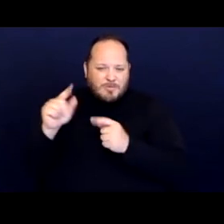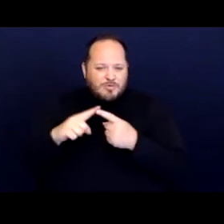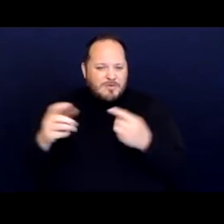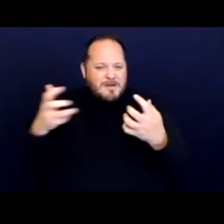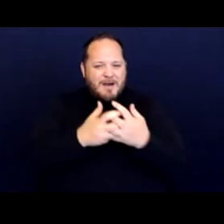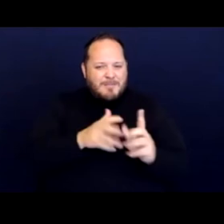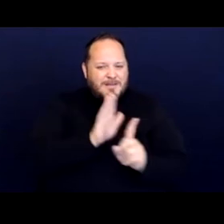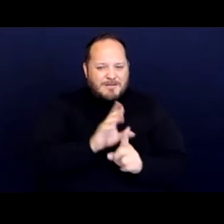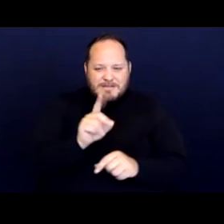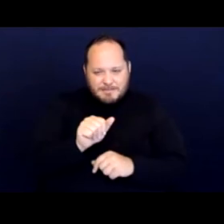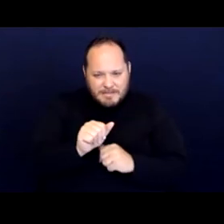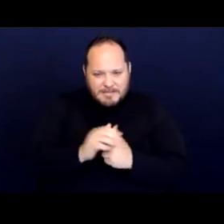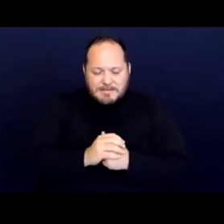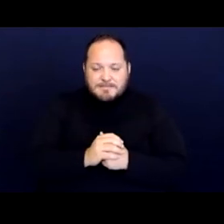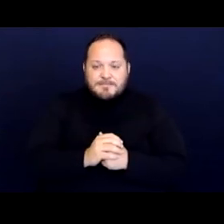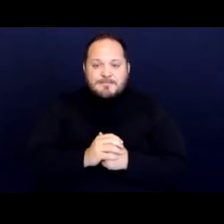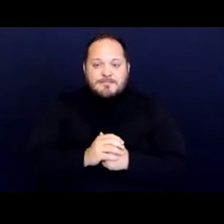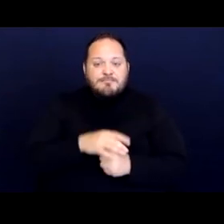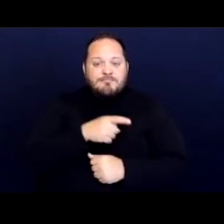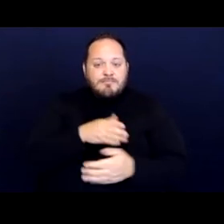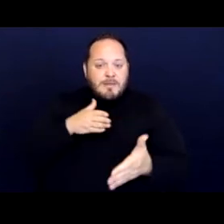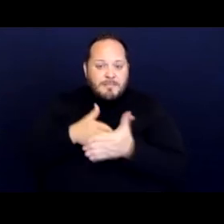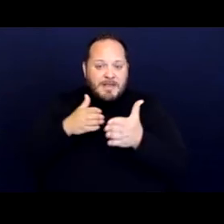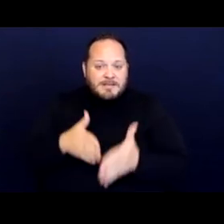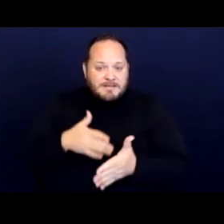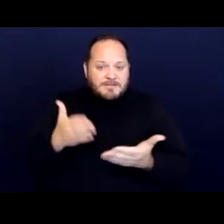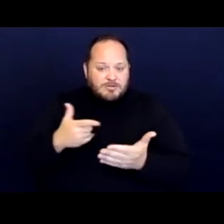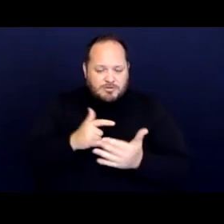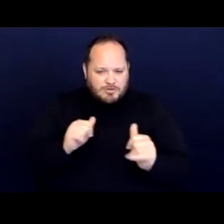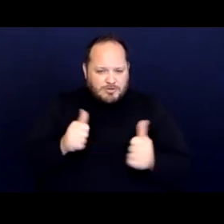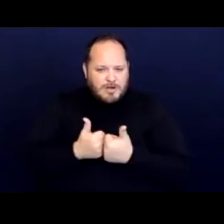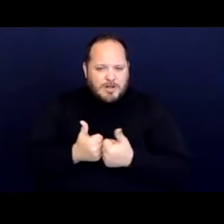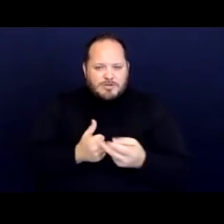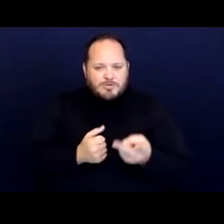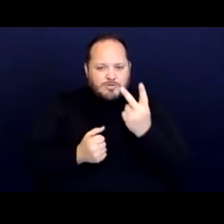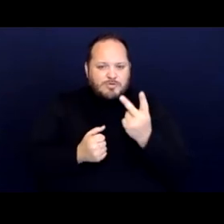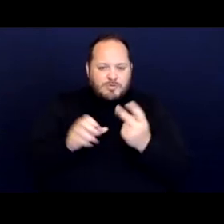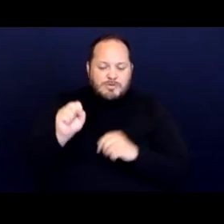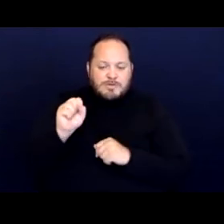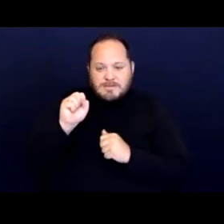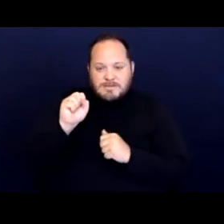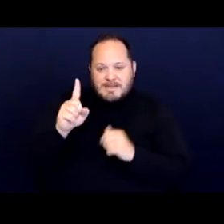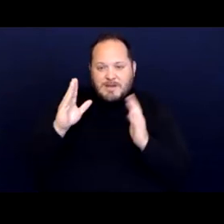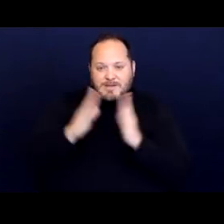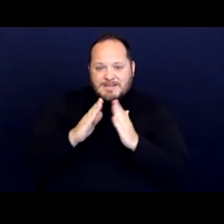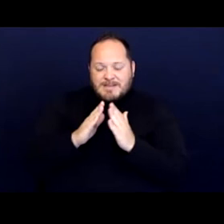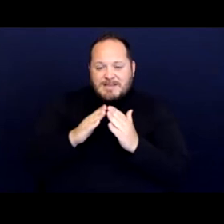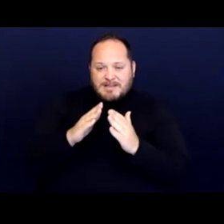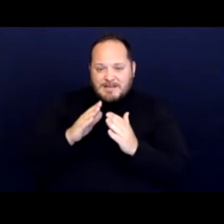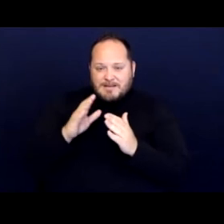And so the plaintiff's here challenged to San Diego municipal codes, number one